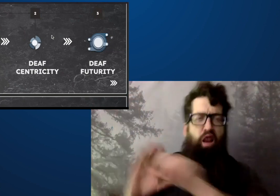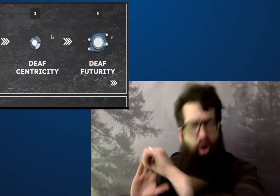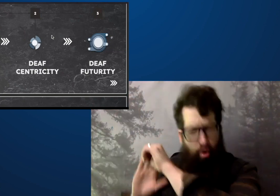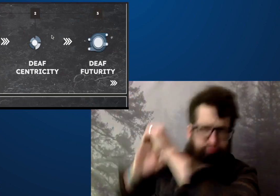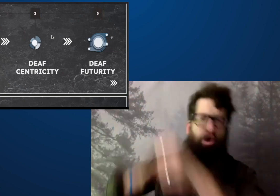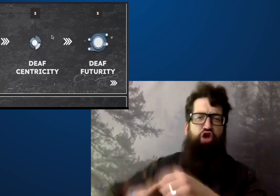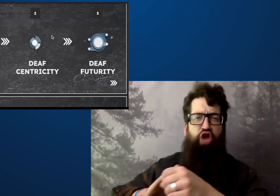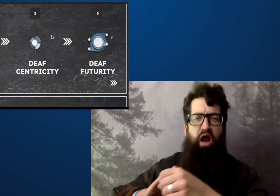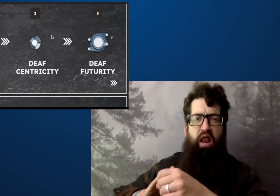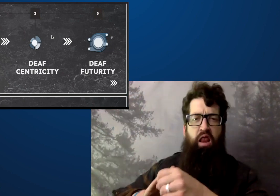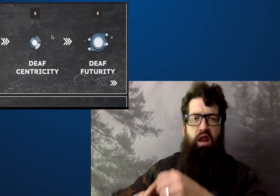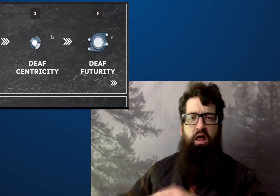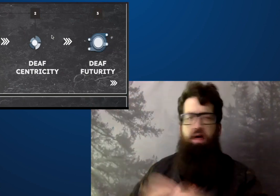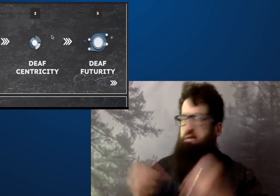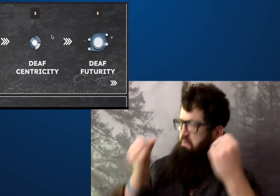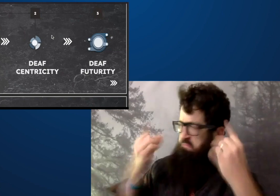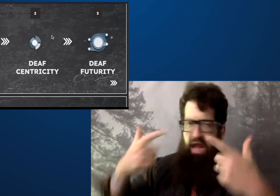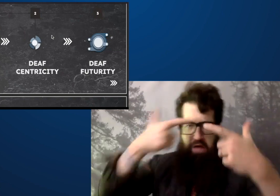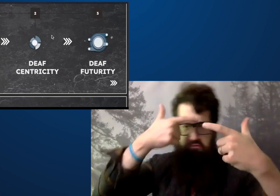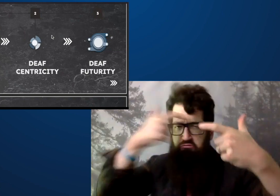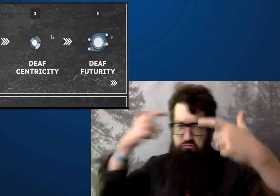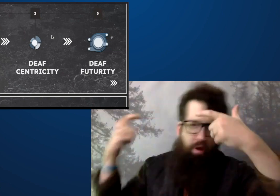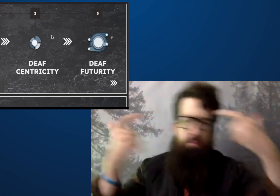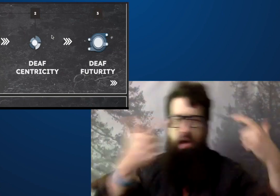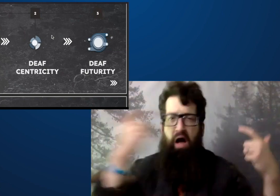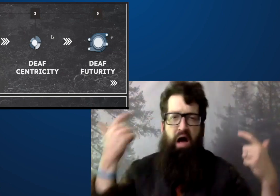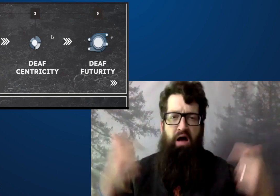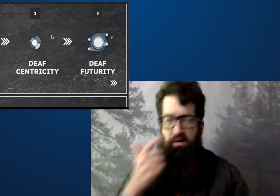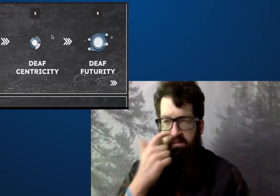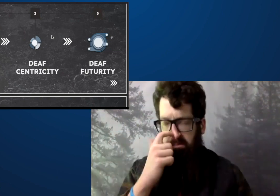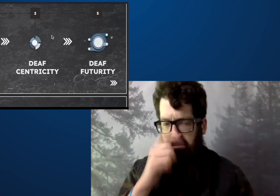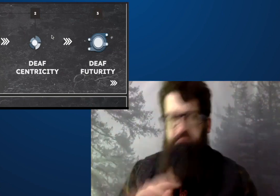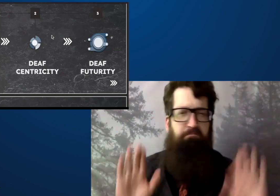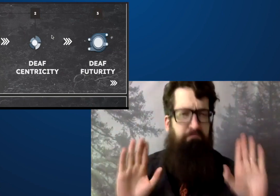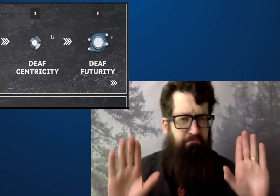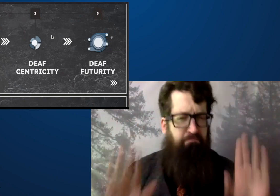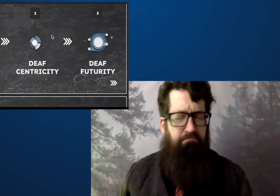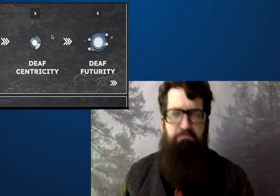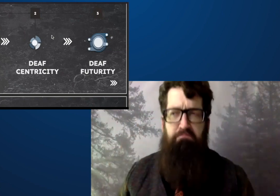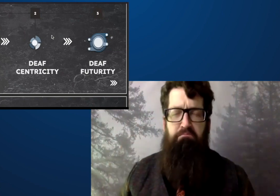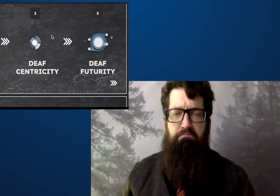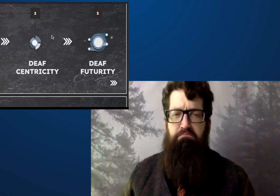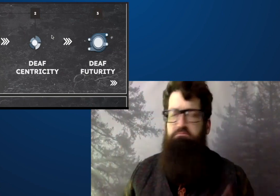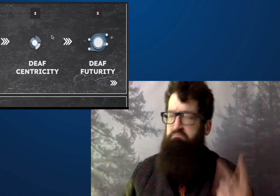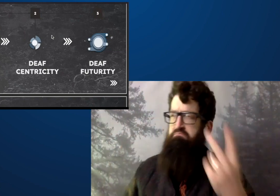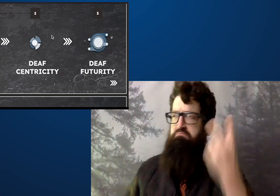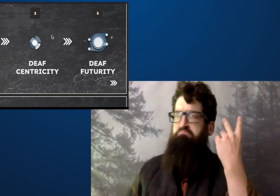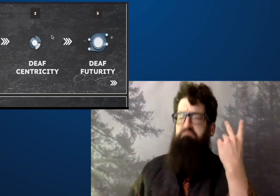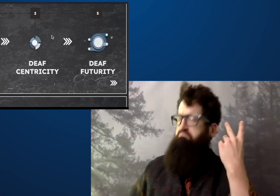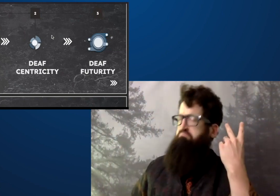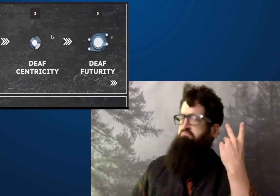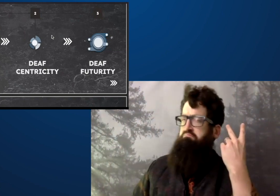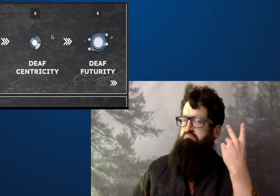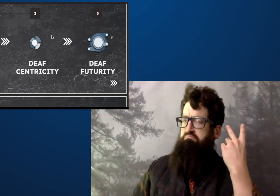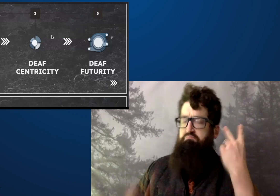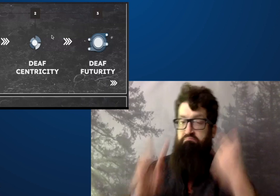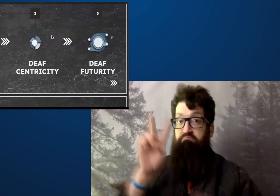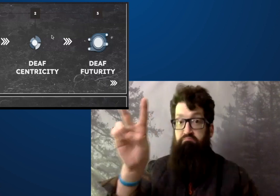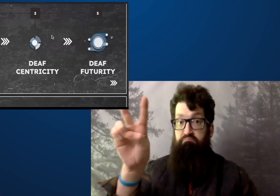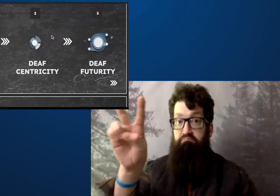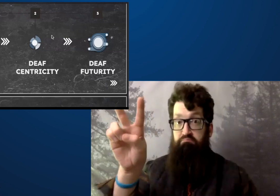There's a history of language deprivation, oppression, many traumas.